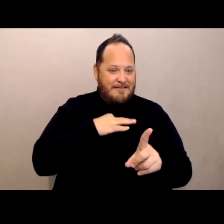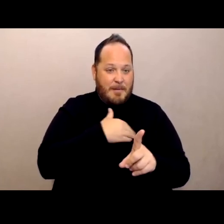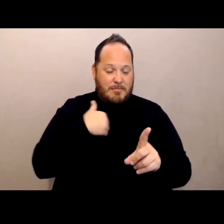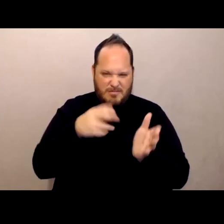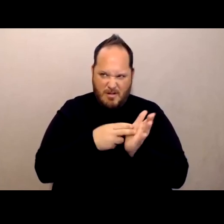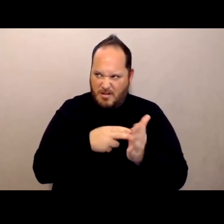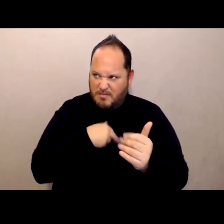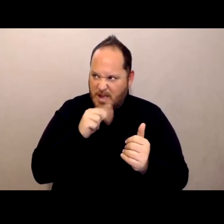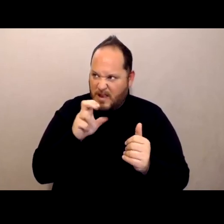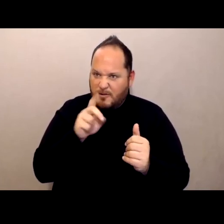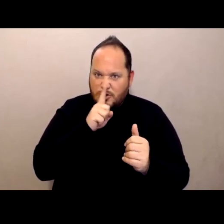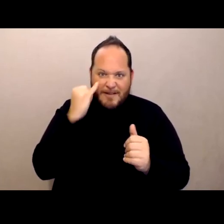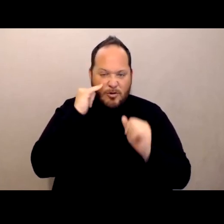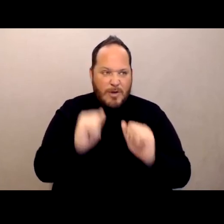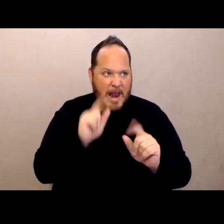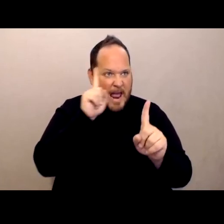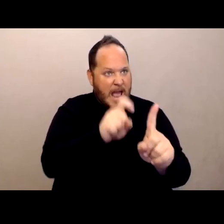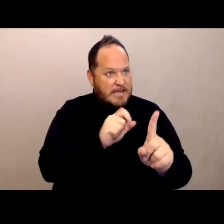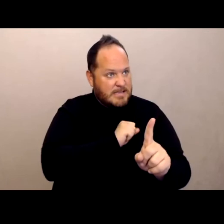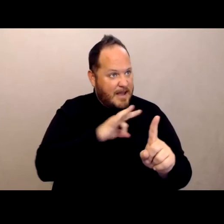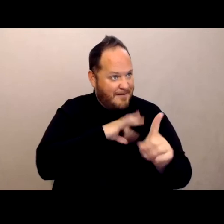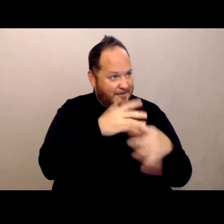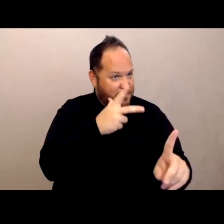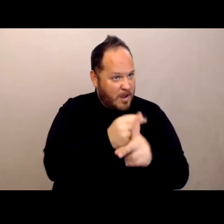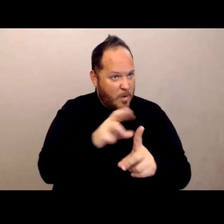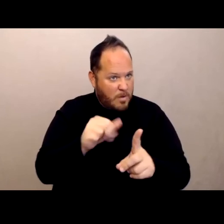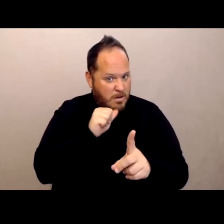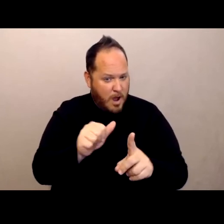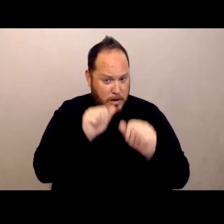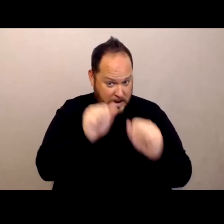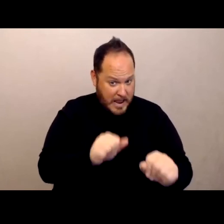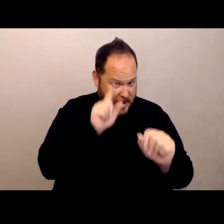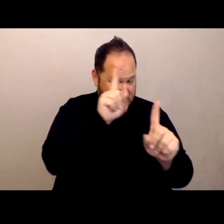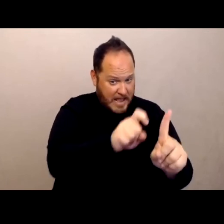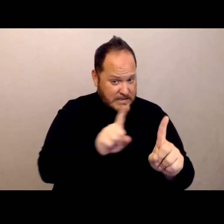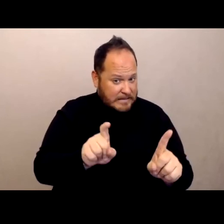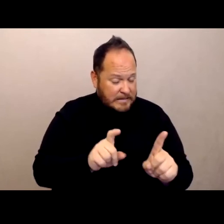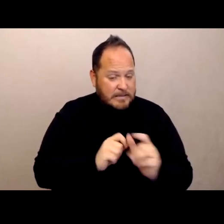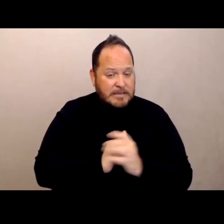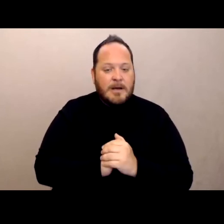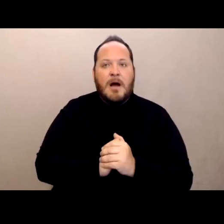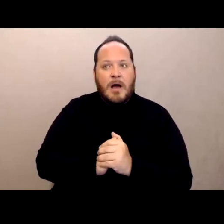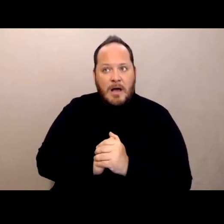if staff members are vaccinated or not, or can they? Yeah, that's a good question.